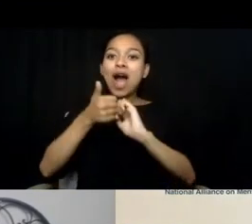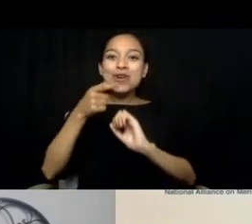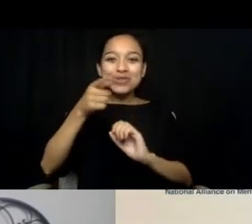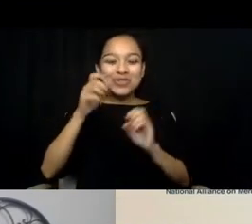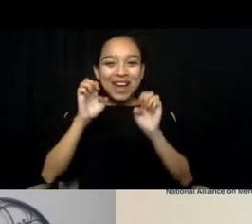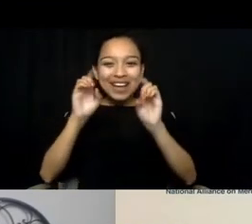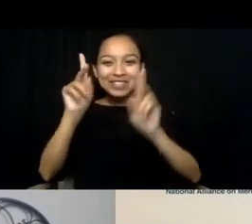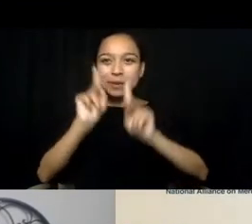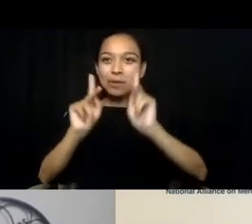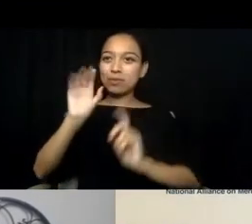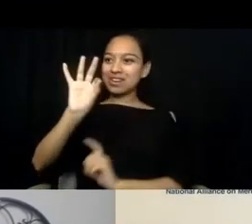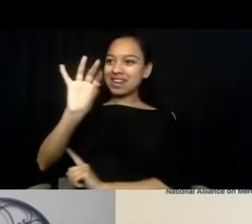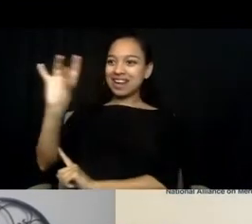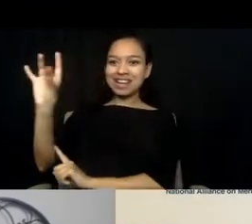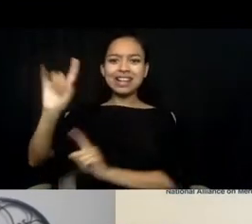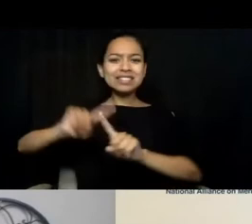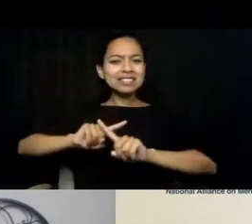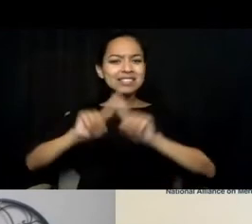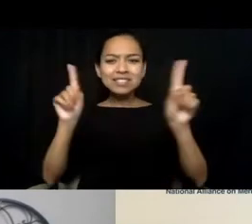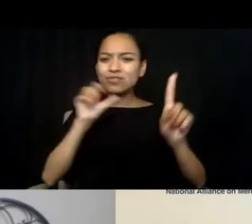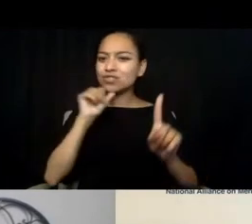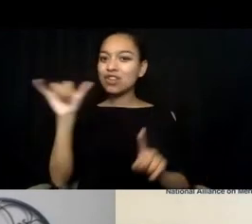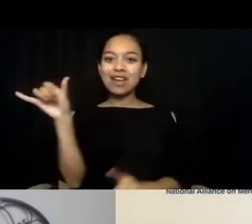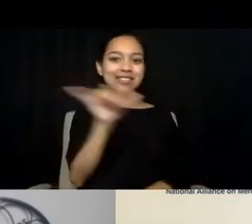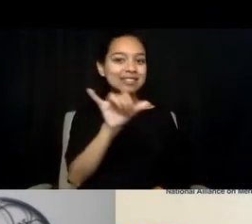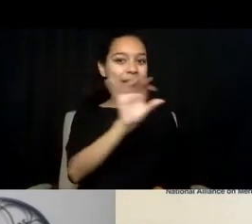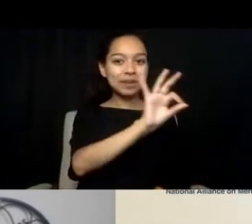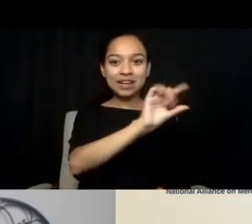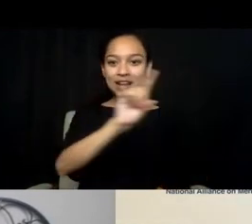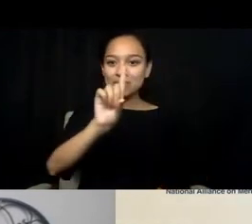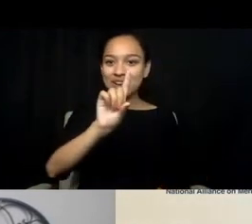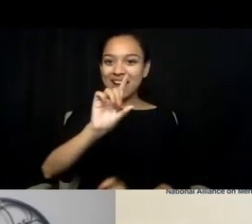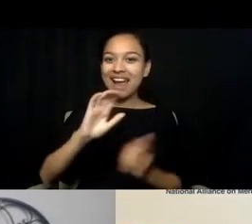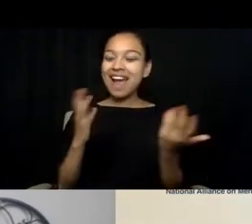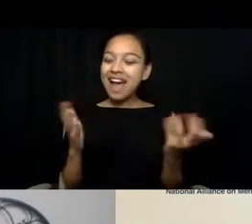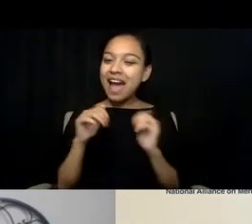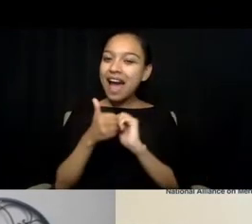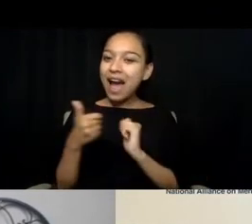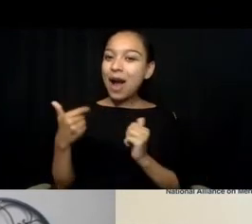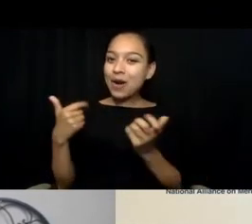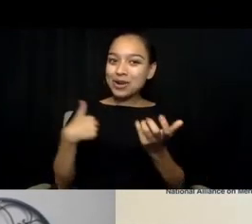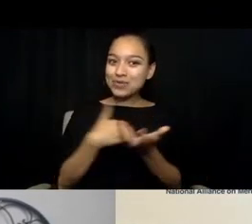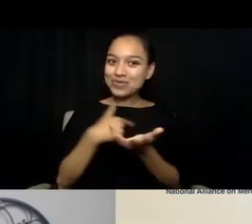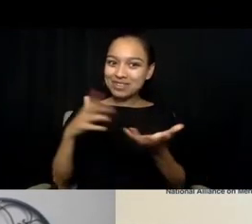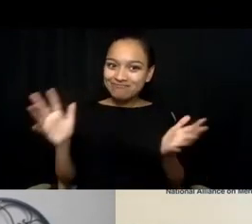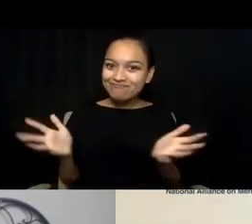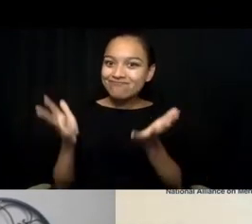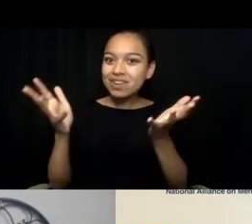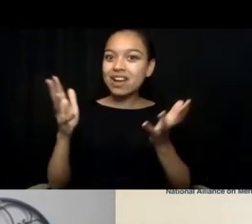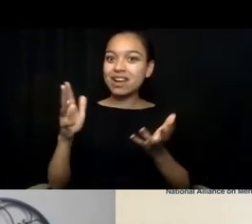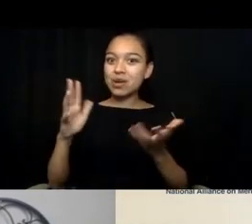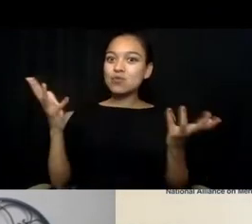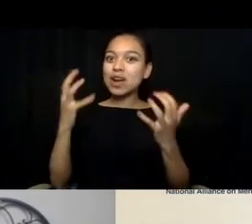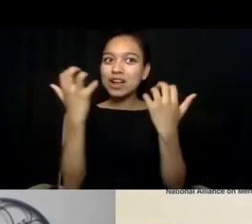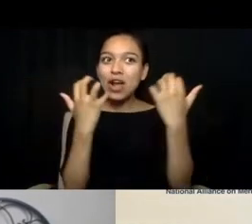What can we be doing and what can our audience hear from you? Yeah, our advocacy team has just done a wonderful job